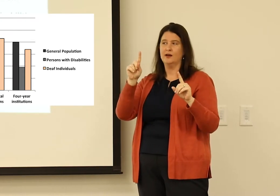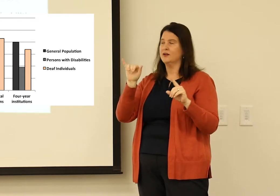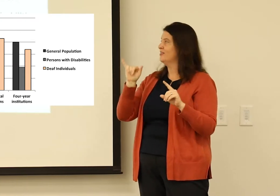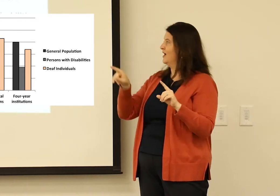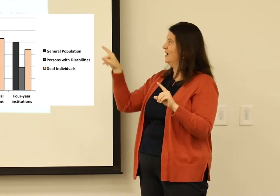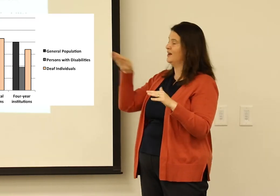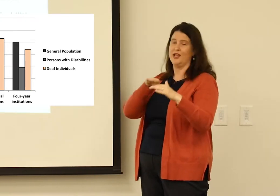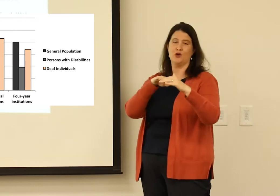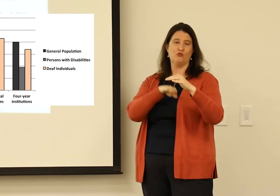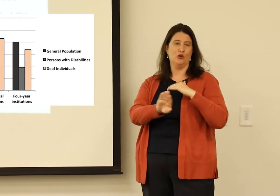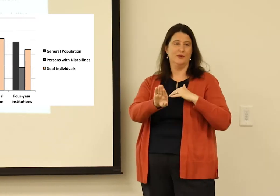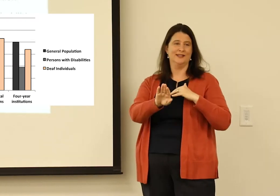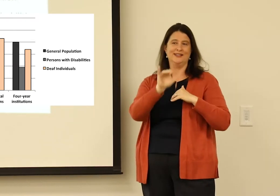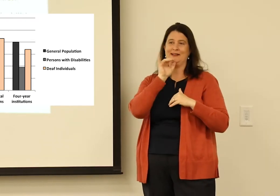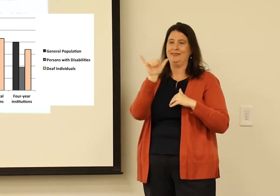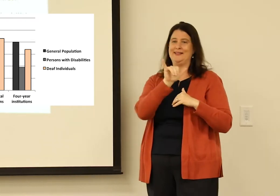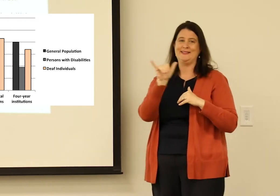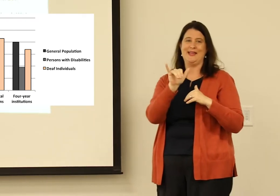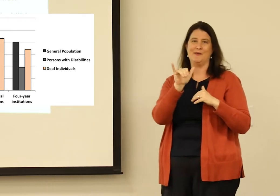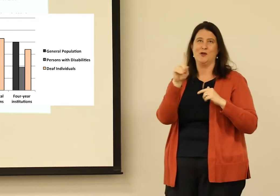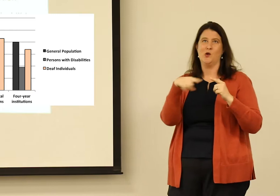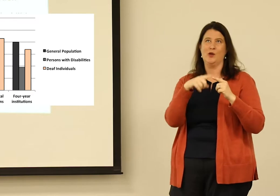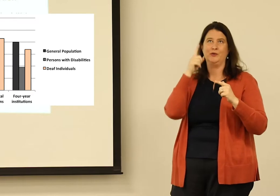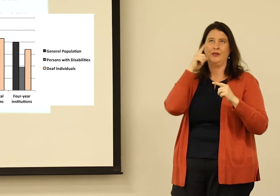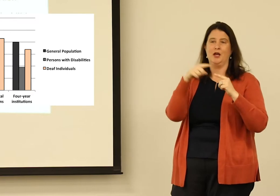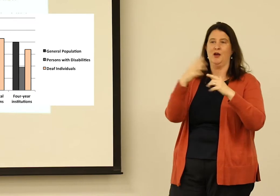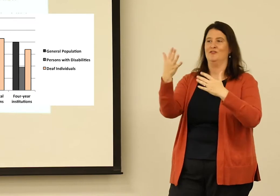that number can indeed be high, but you have to remember